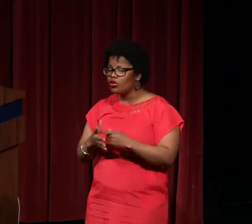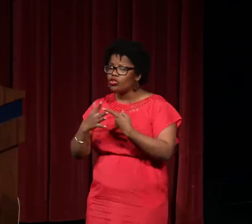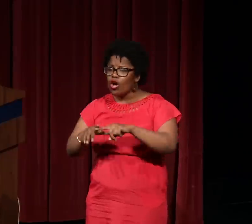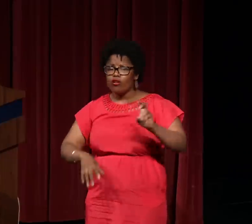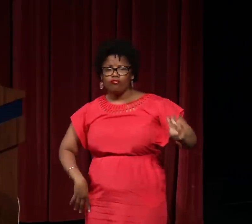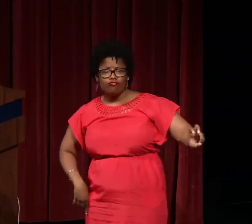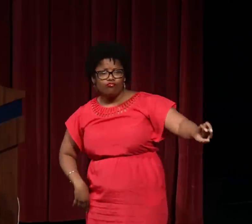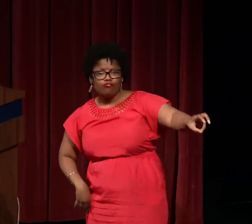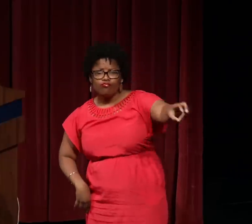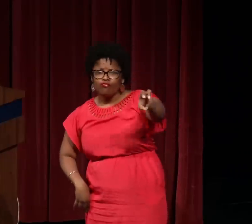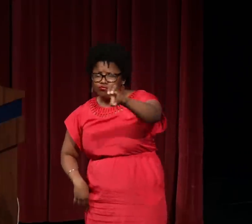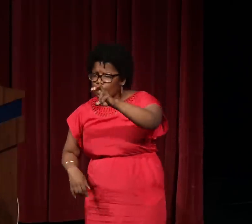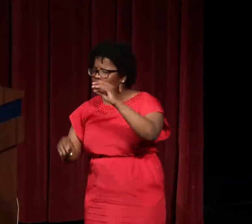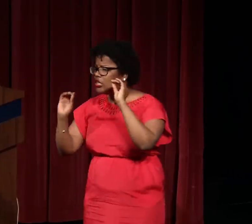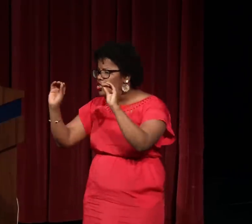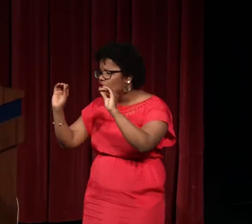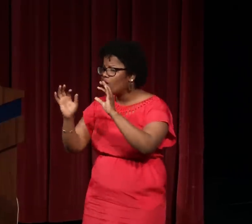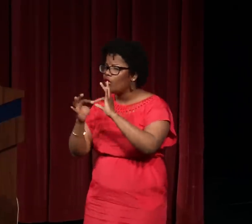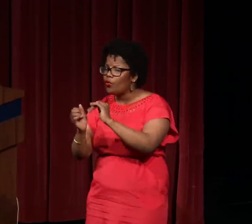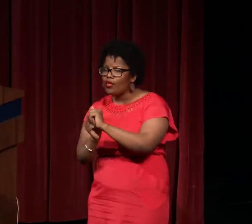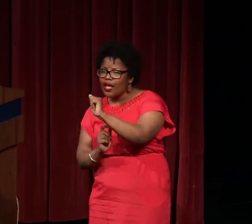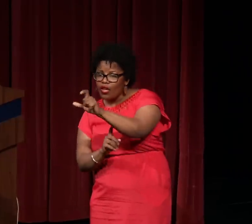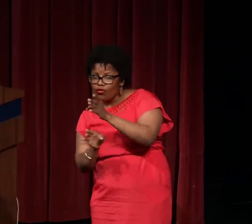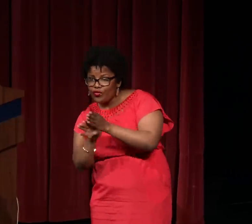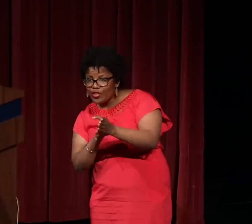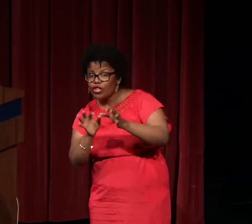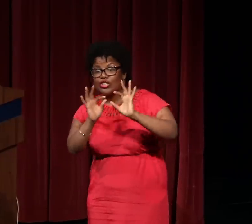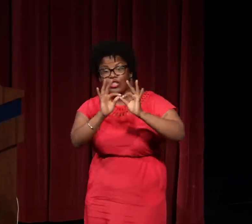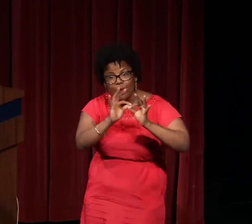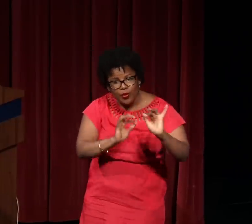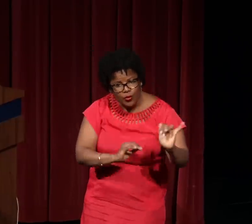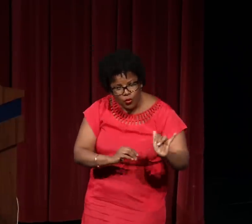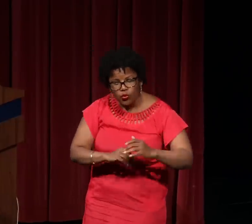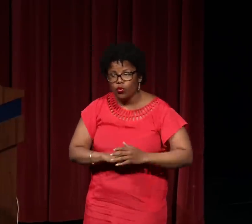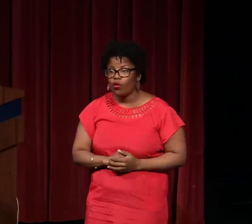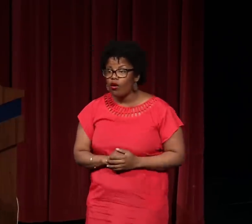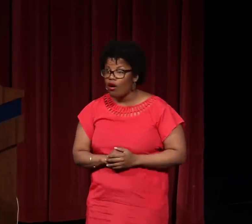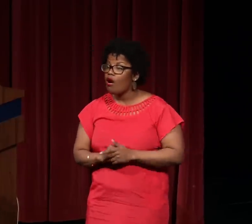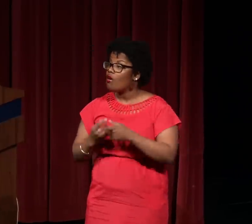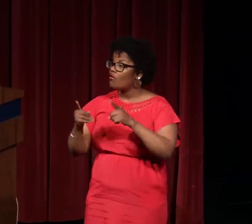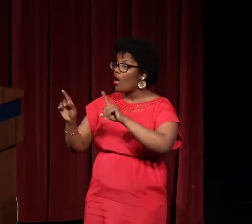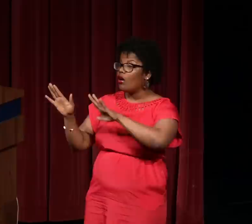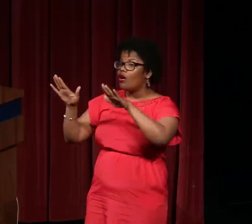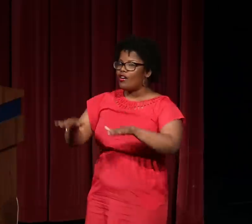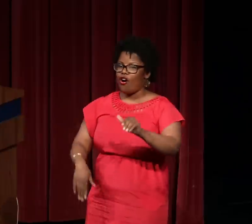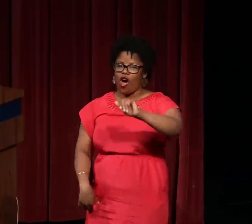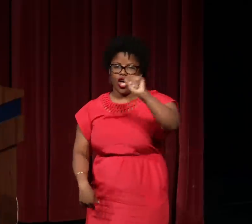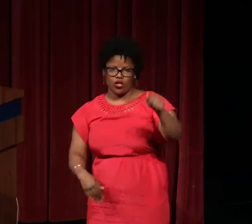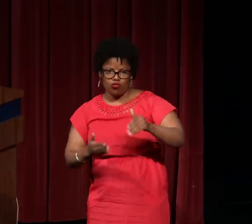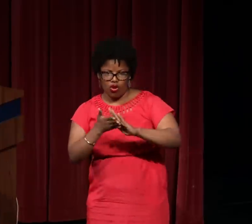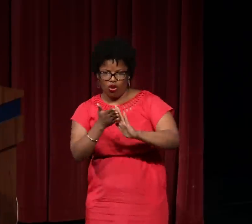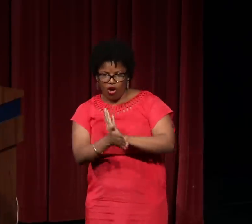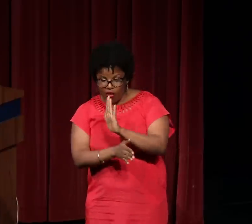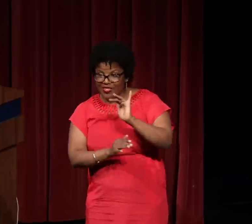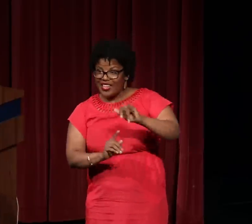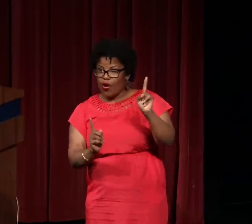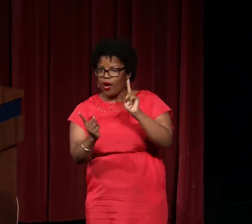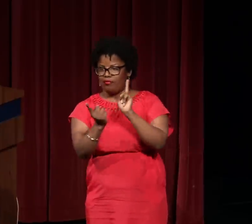He went on to teach in the ASL field, as well as in interpreting.